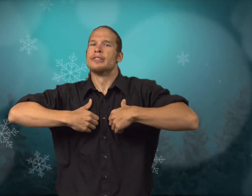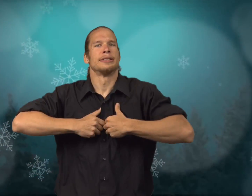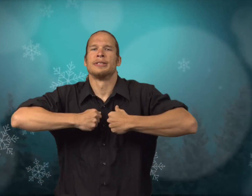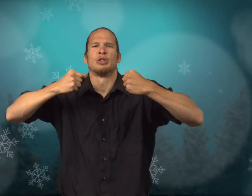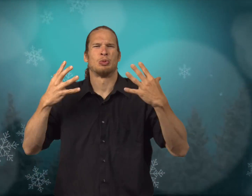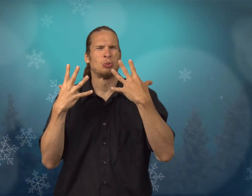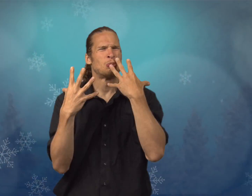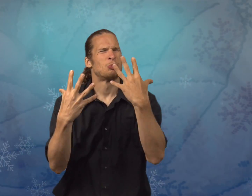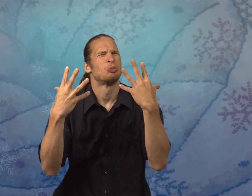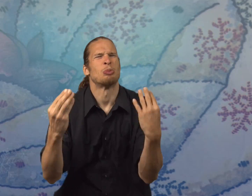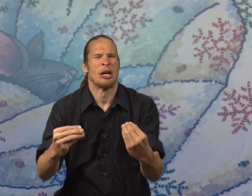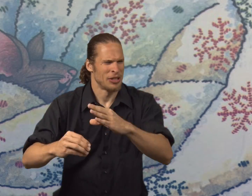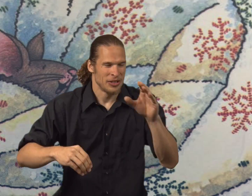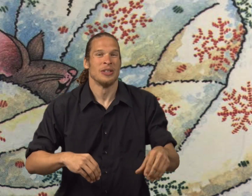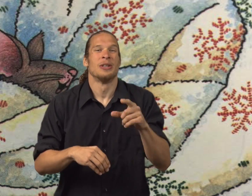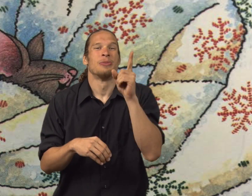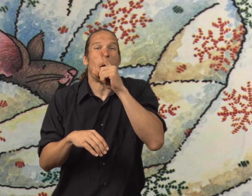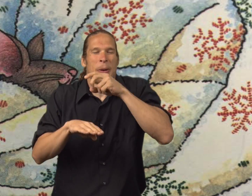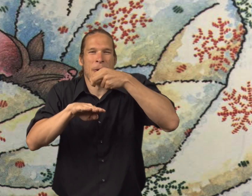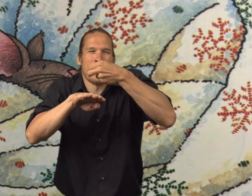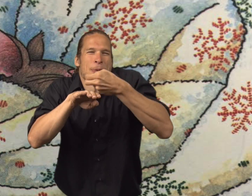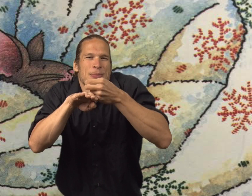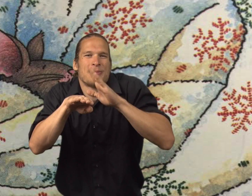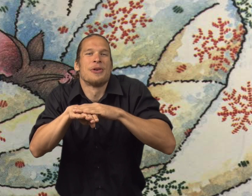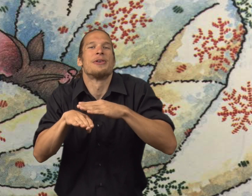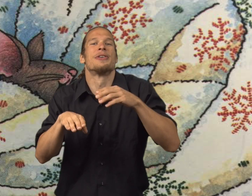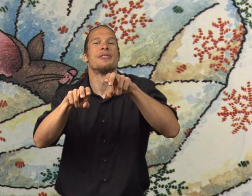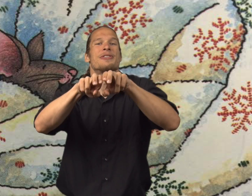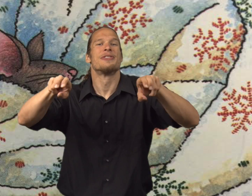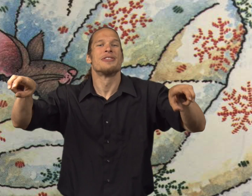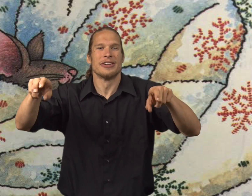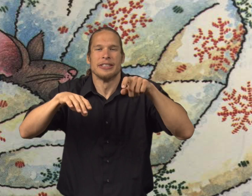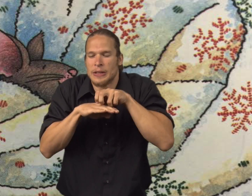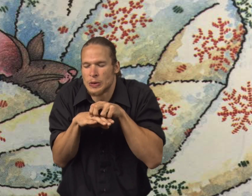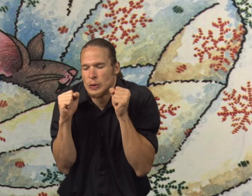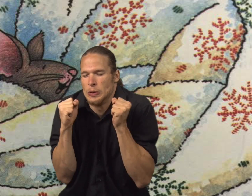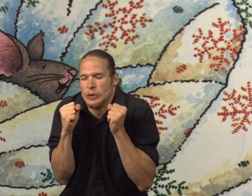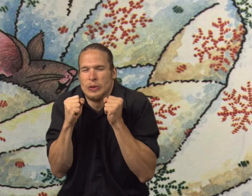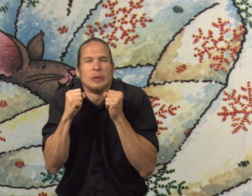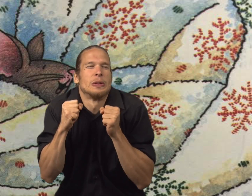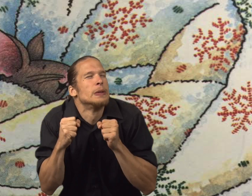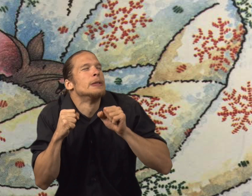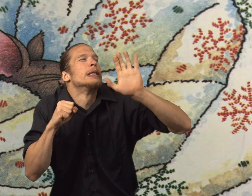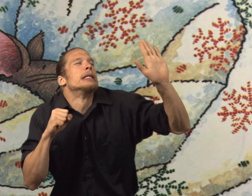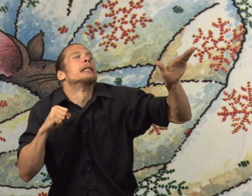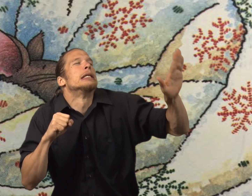And he takes off his wet coat and the mouse lie down on the couch shivering.